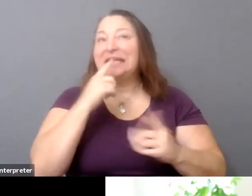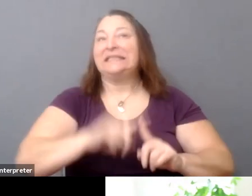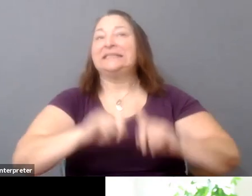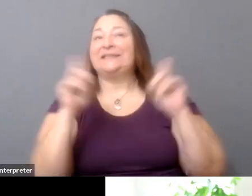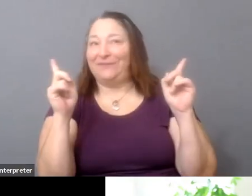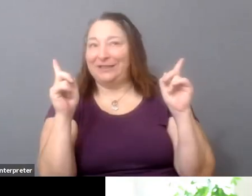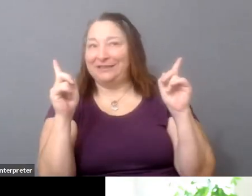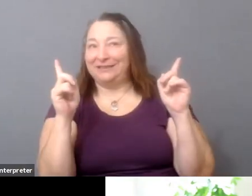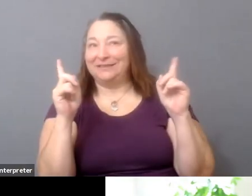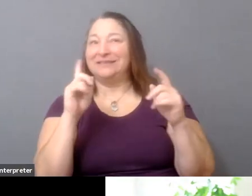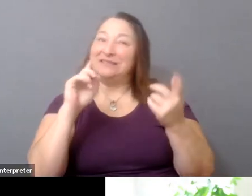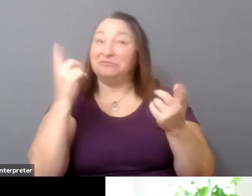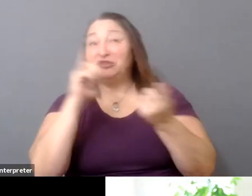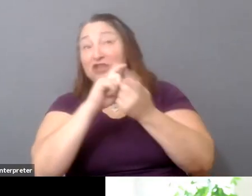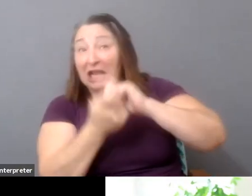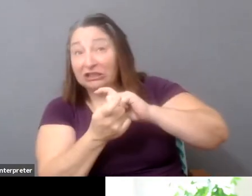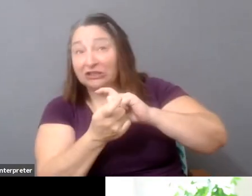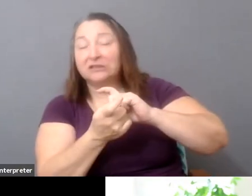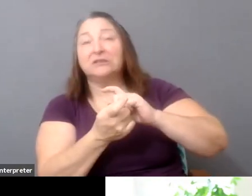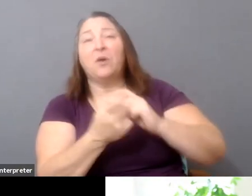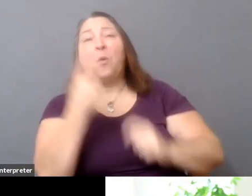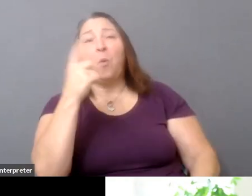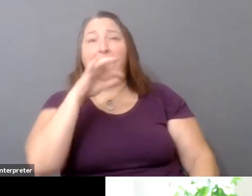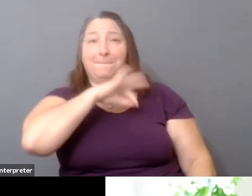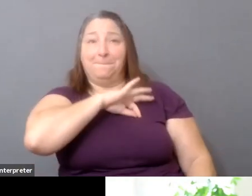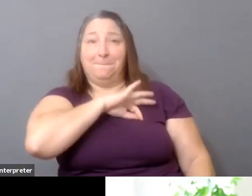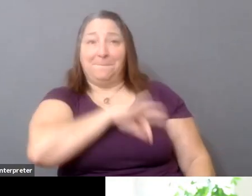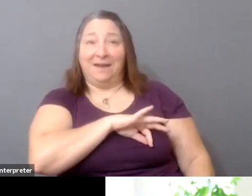is that I think a benefit of the online networks